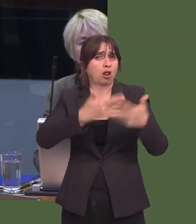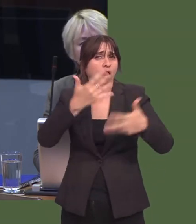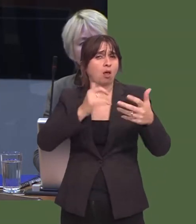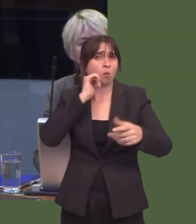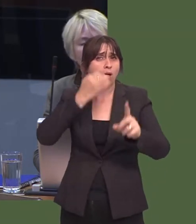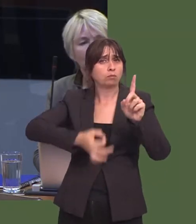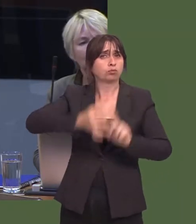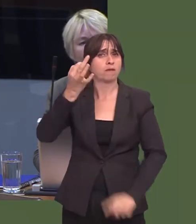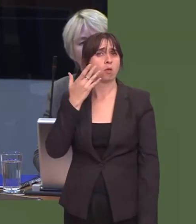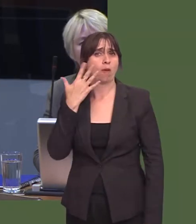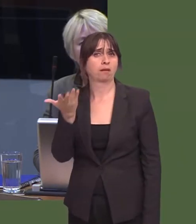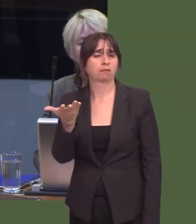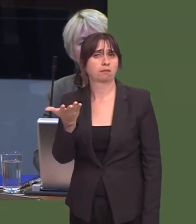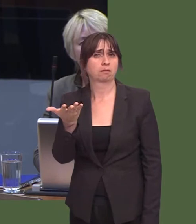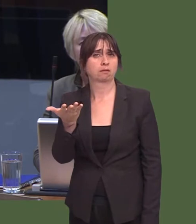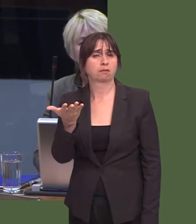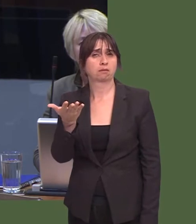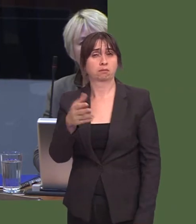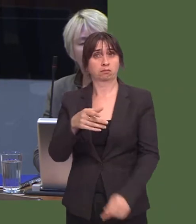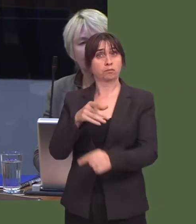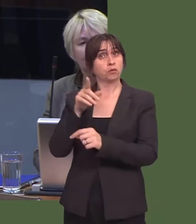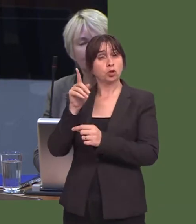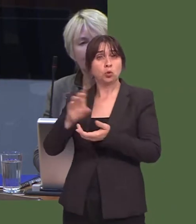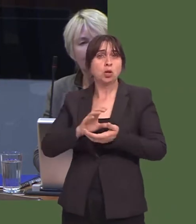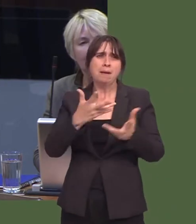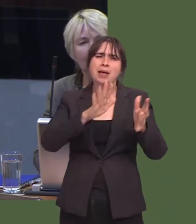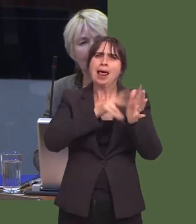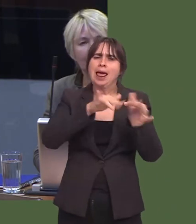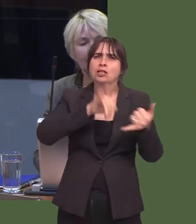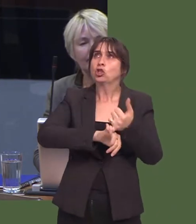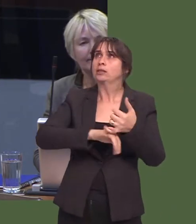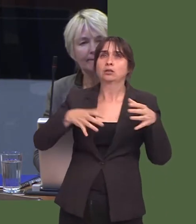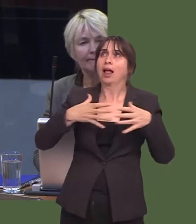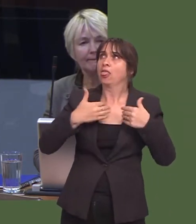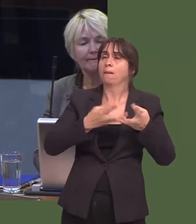Is it still the case that you wonít bail out struggling NHS health boards?